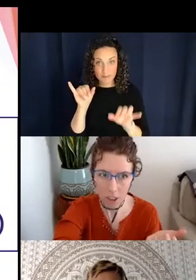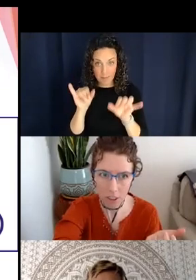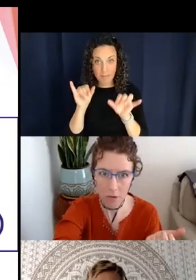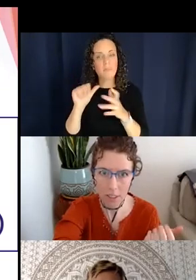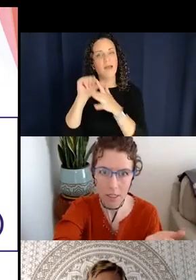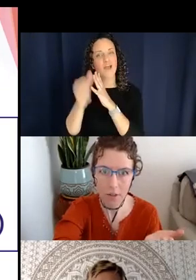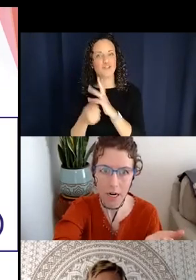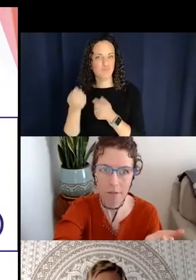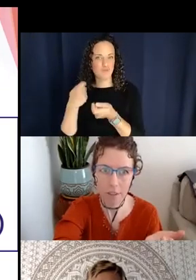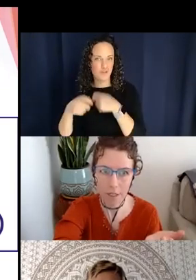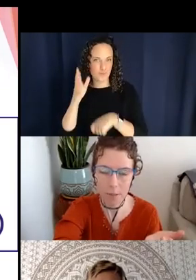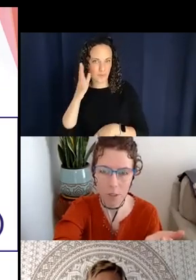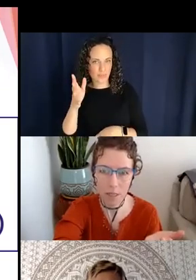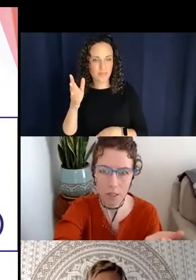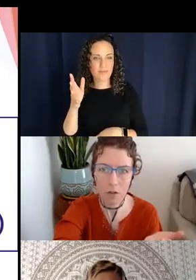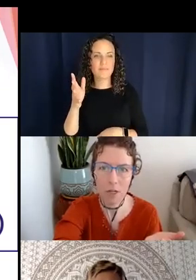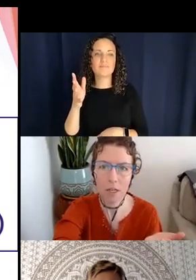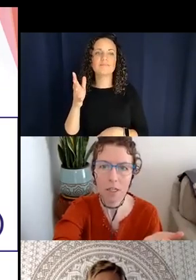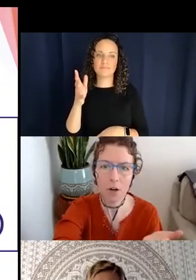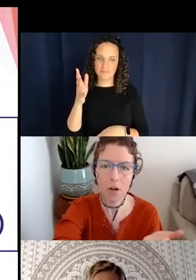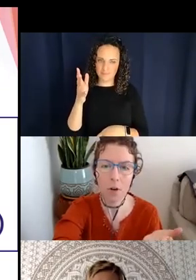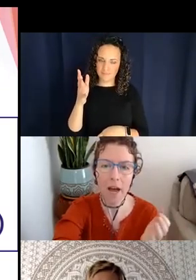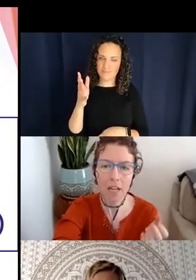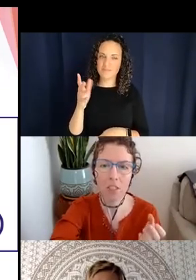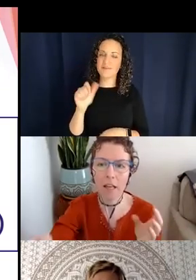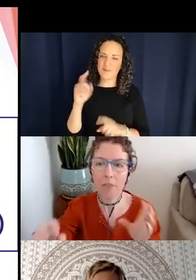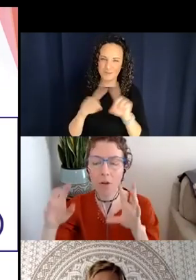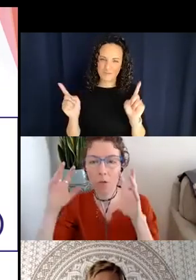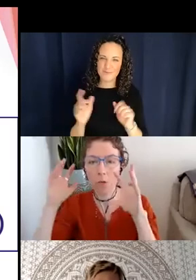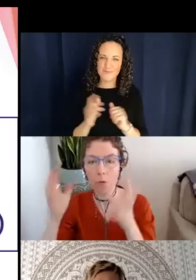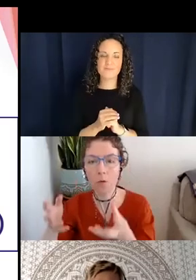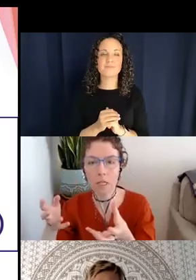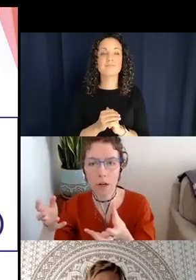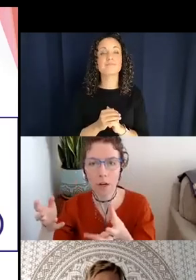another kind of difference between the two. So if you imagine that the root here is the